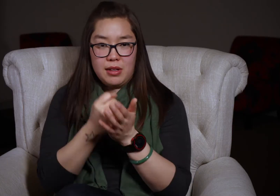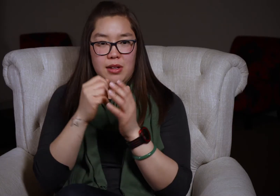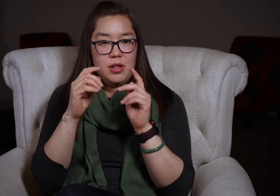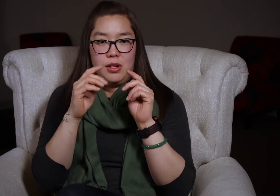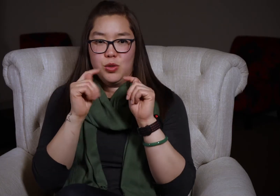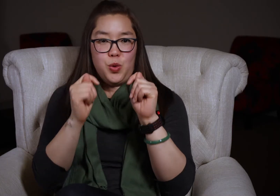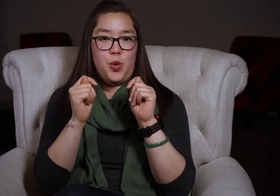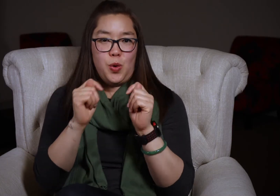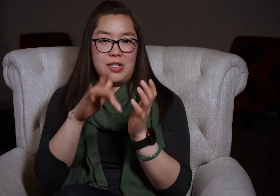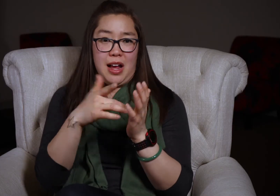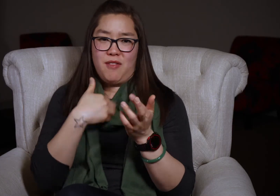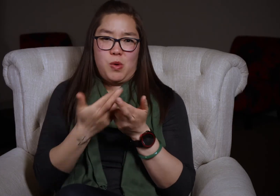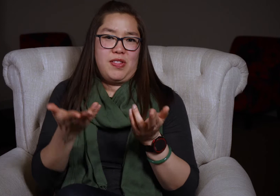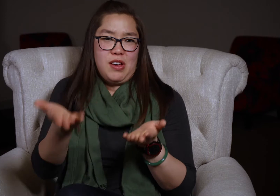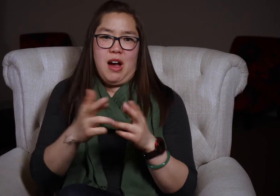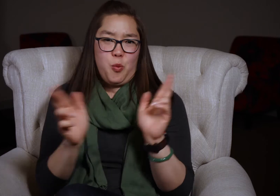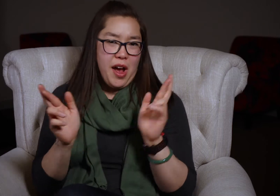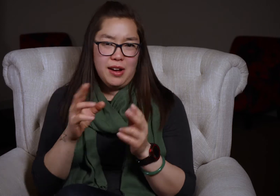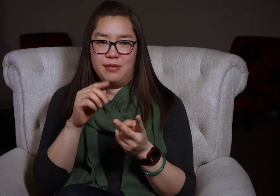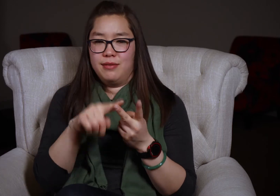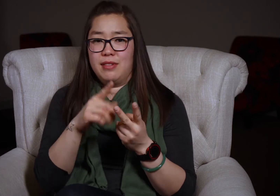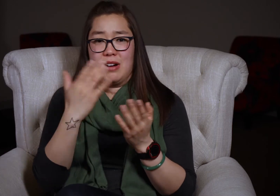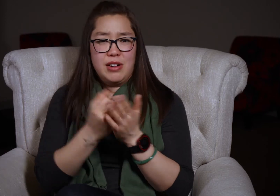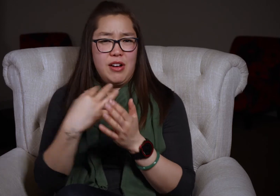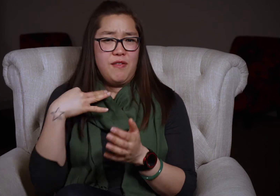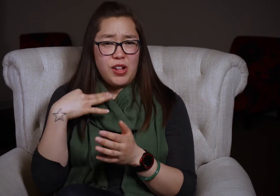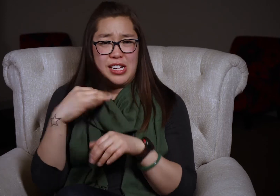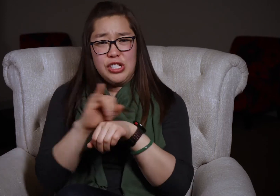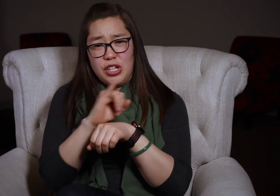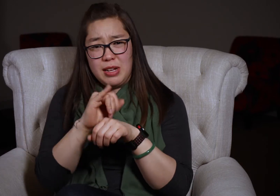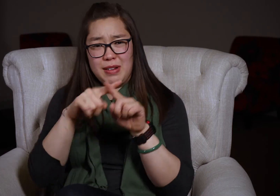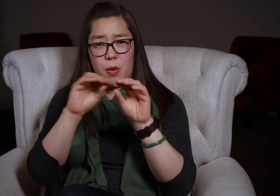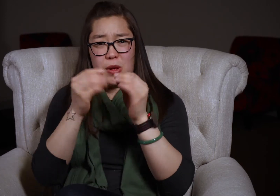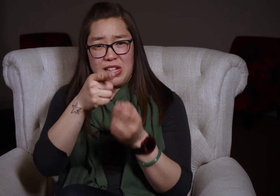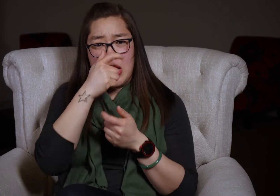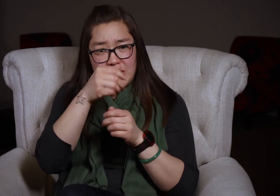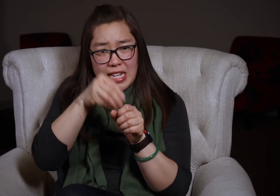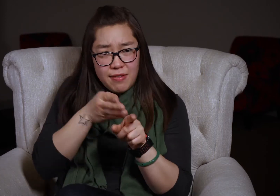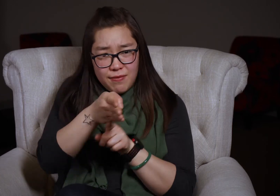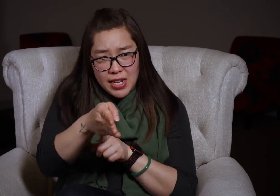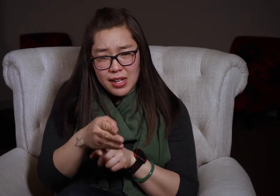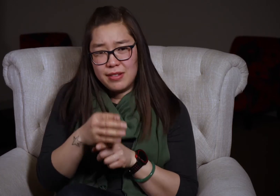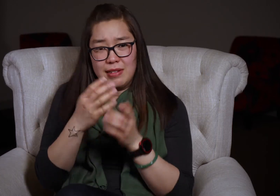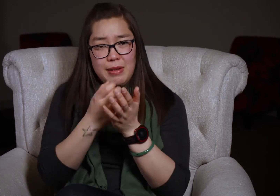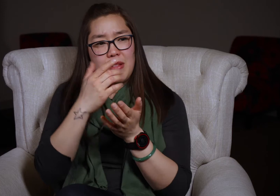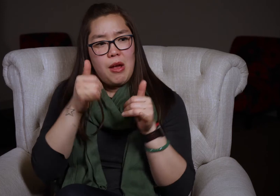the tutoring center and all the resources at your disposal. Volunteer and intern in your field of interest.